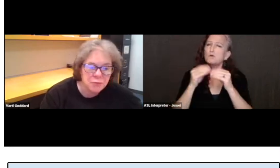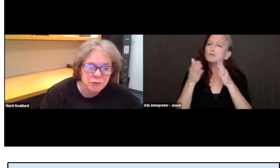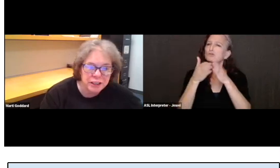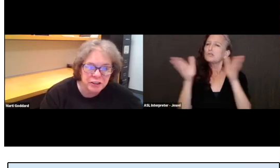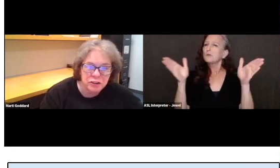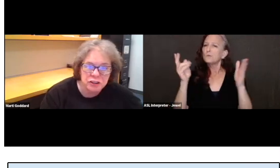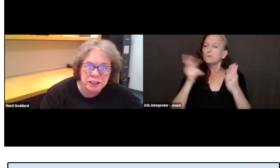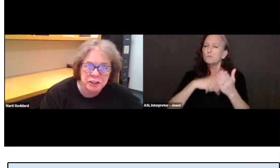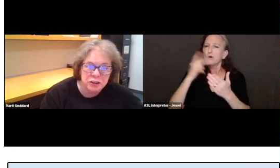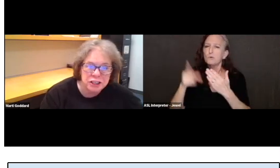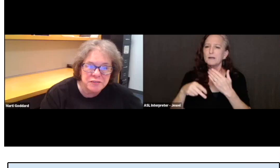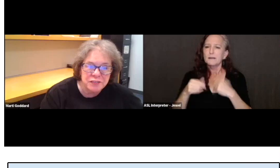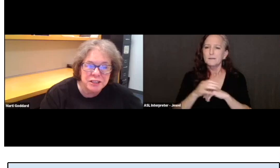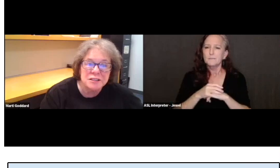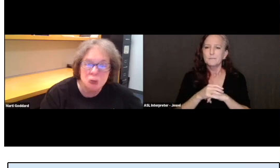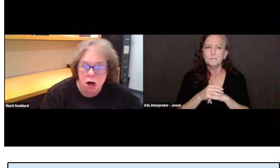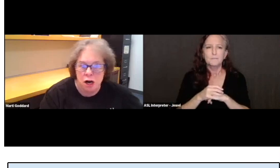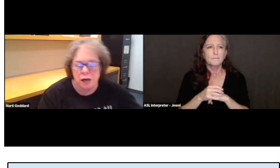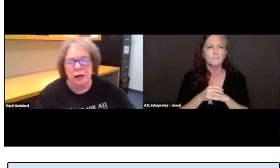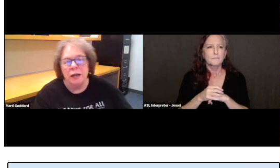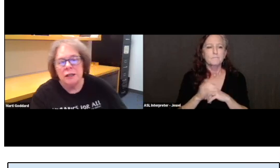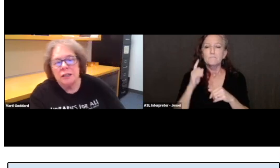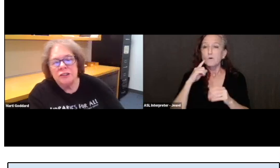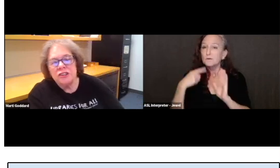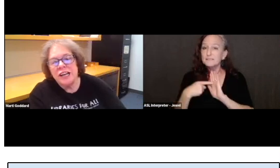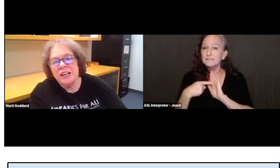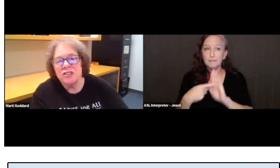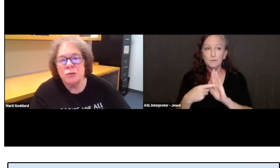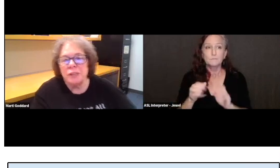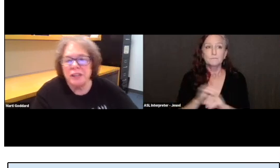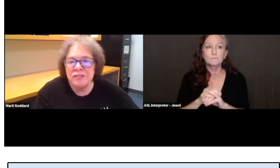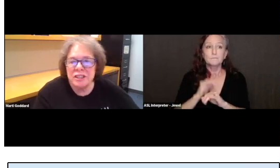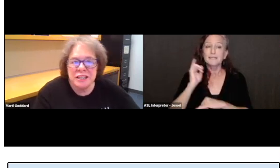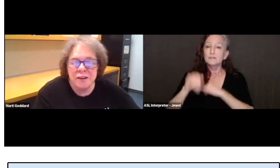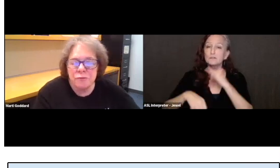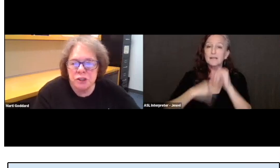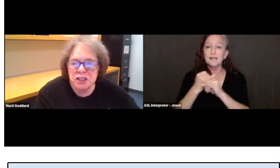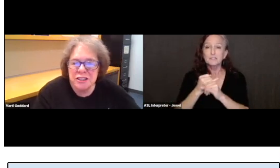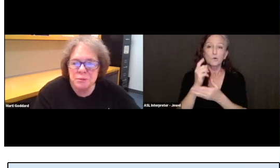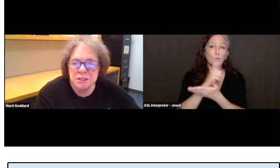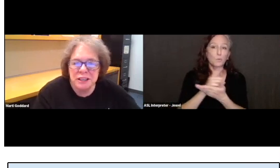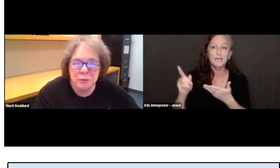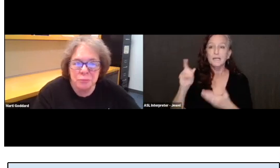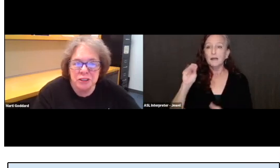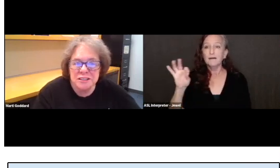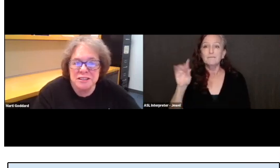on regularly occurring events are International Week of the Deaf which has been celebrated